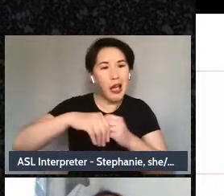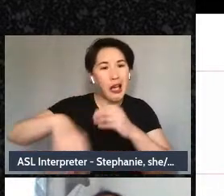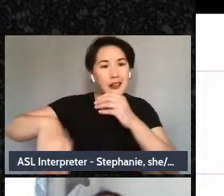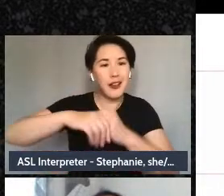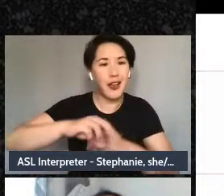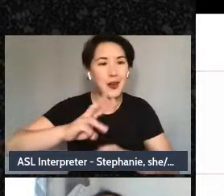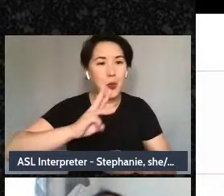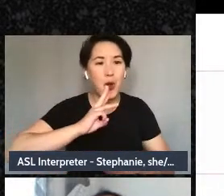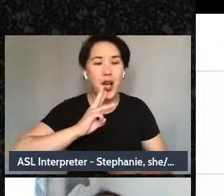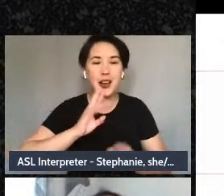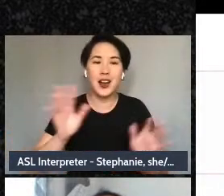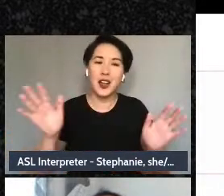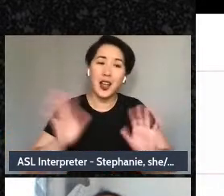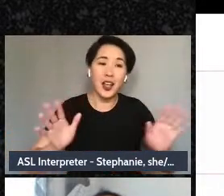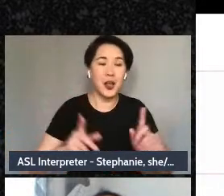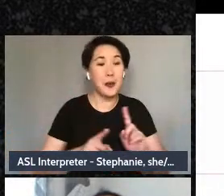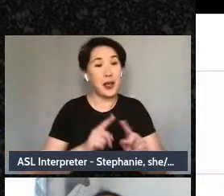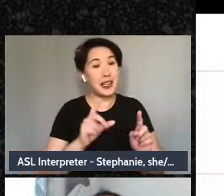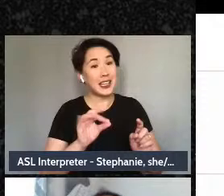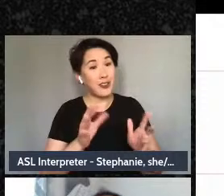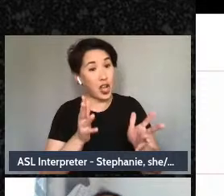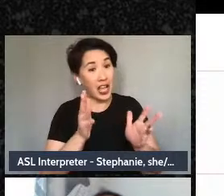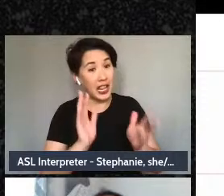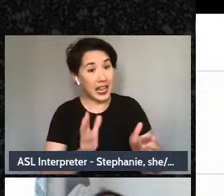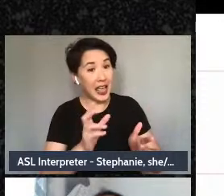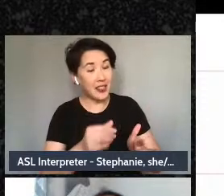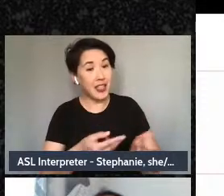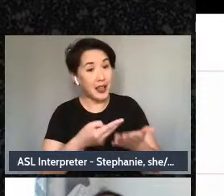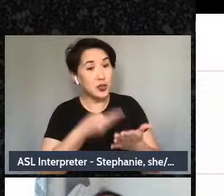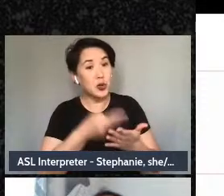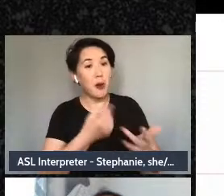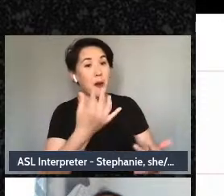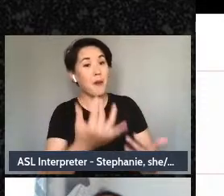And you really get to re-author your story this is, kind of what I ike to do in this exercise.